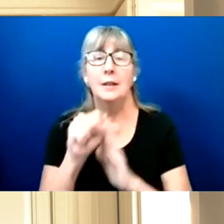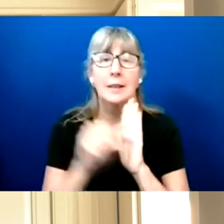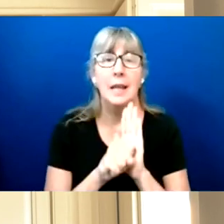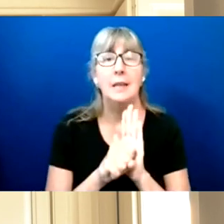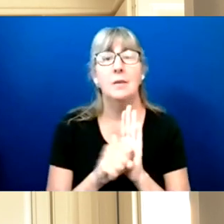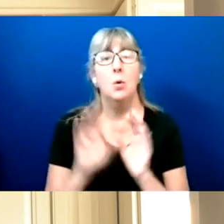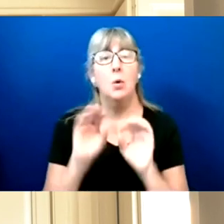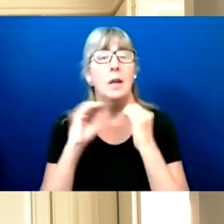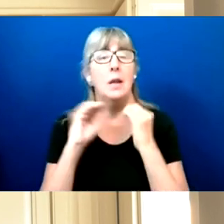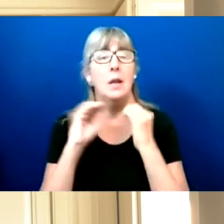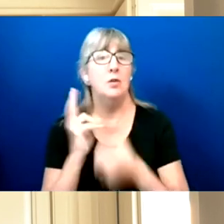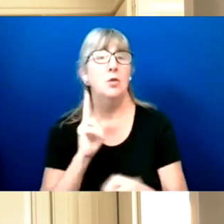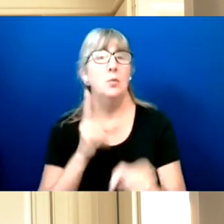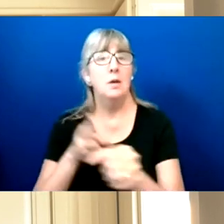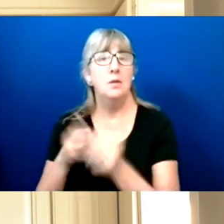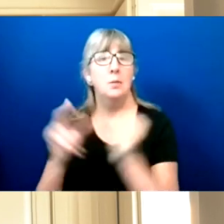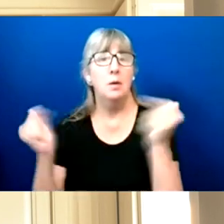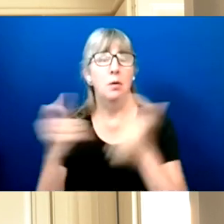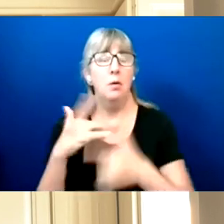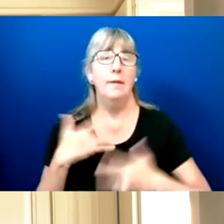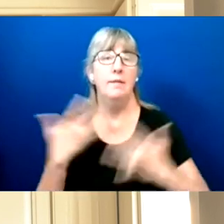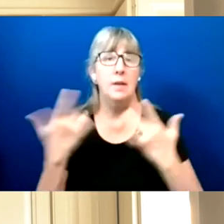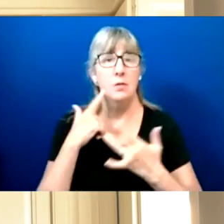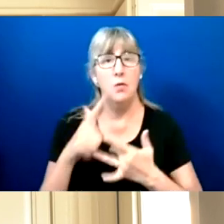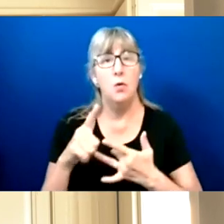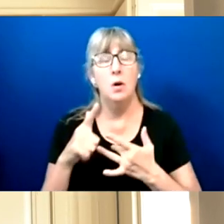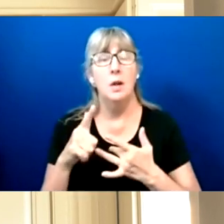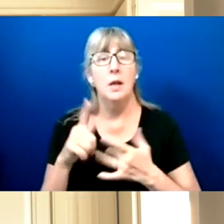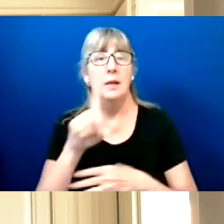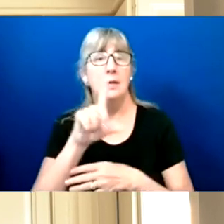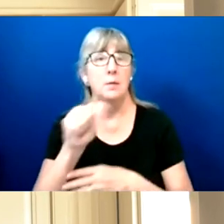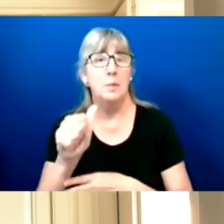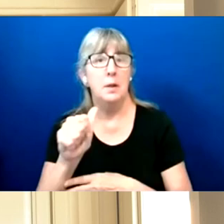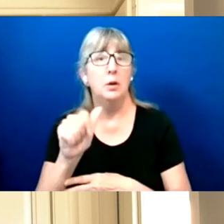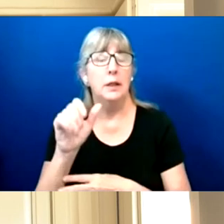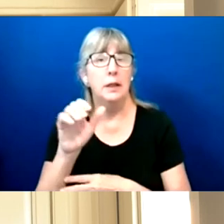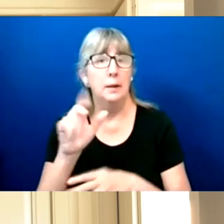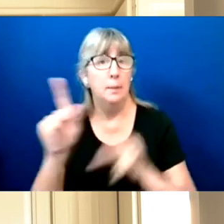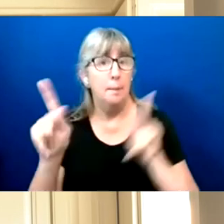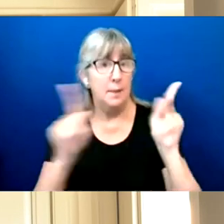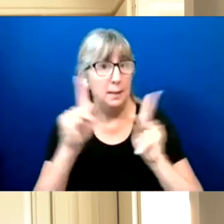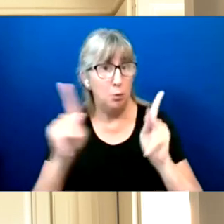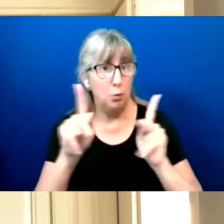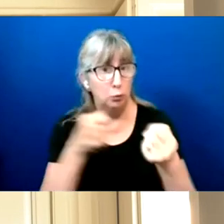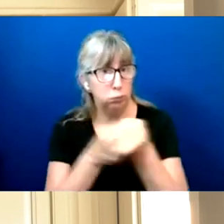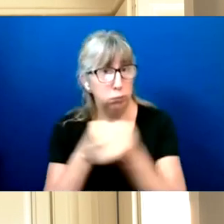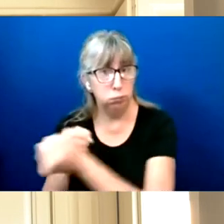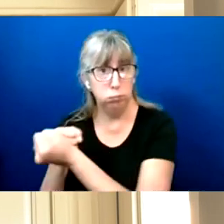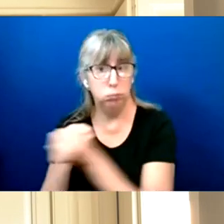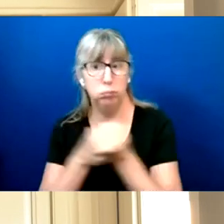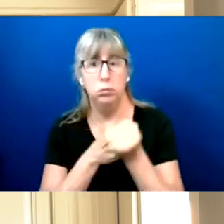this week to continue to raise the disability voice and civic participation across the country